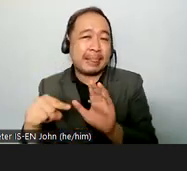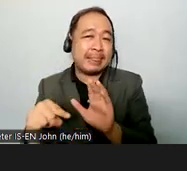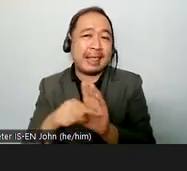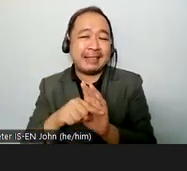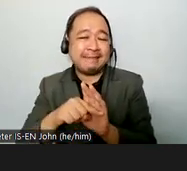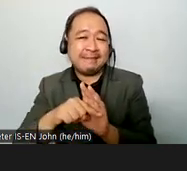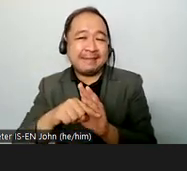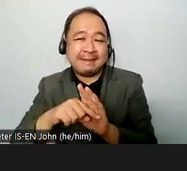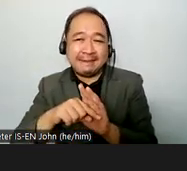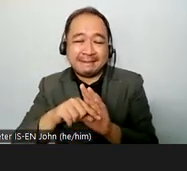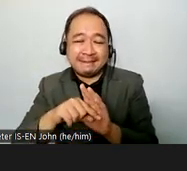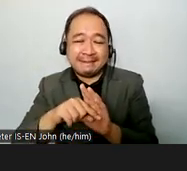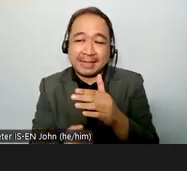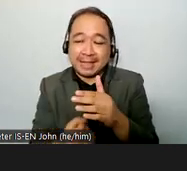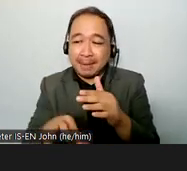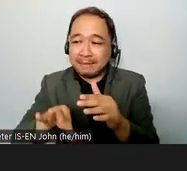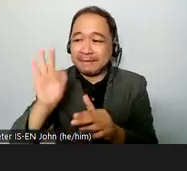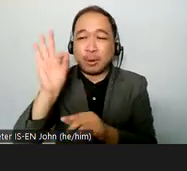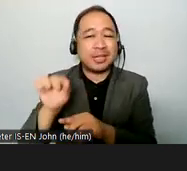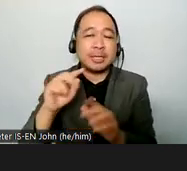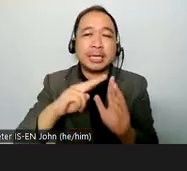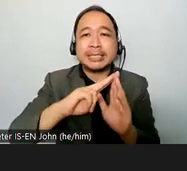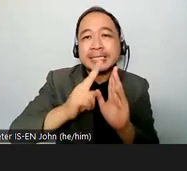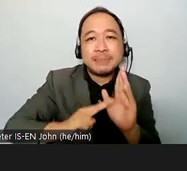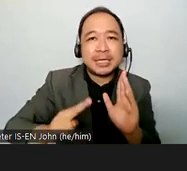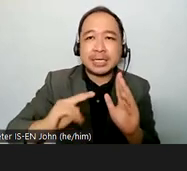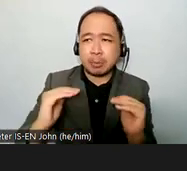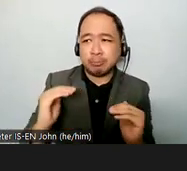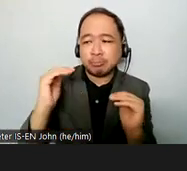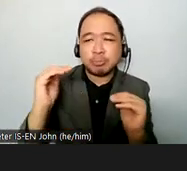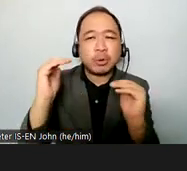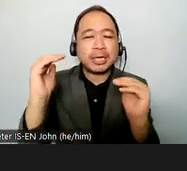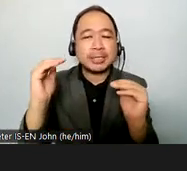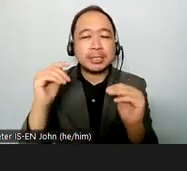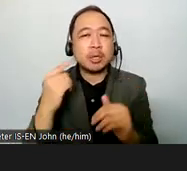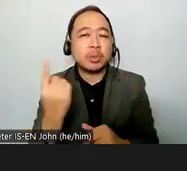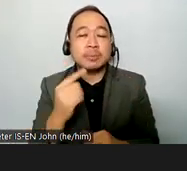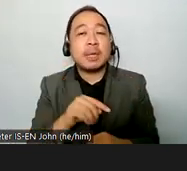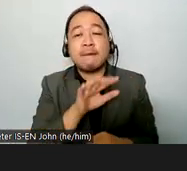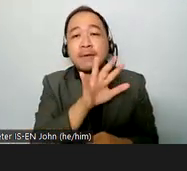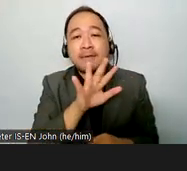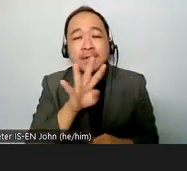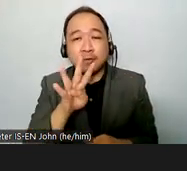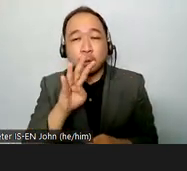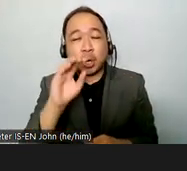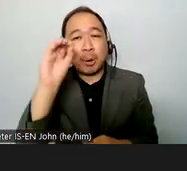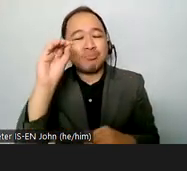survey and analysis on crpd progress is that just 54 of countries have some kind of policy